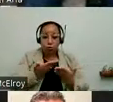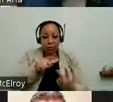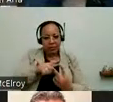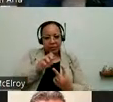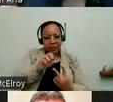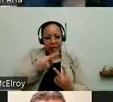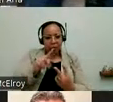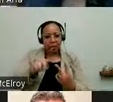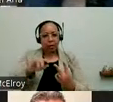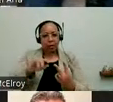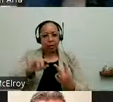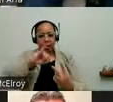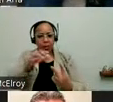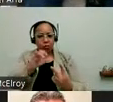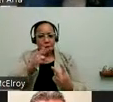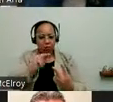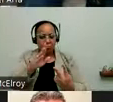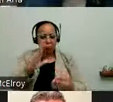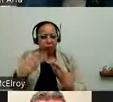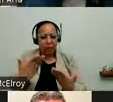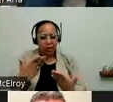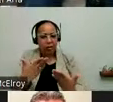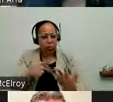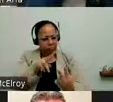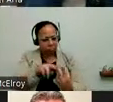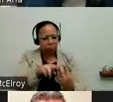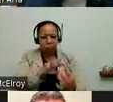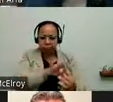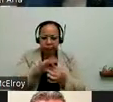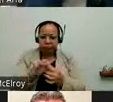provides. So we wanted to keep them as part of our department. And we --